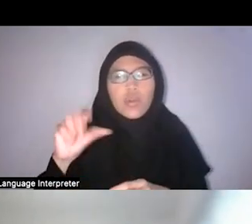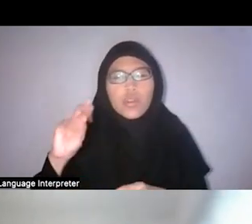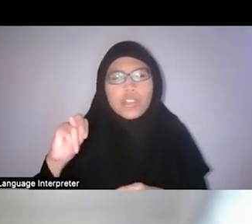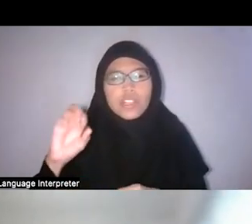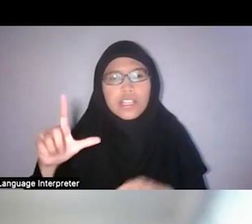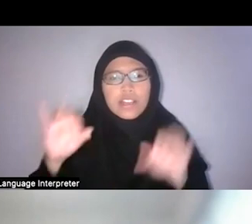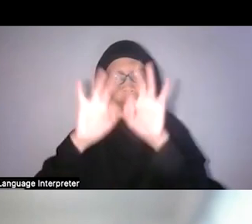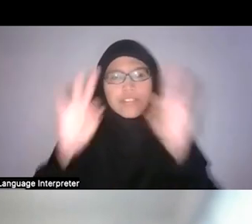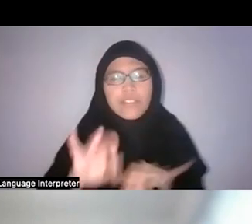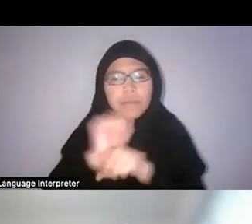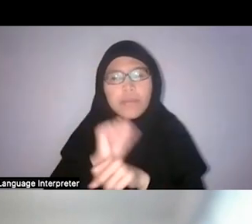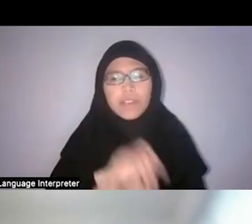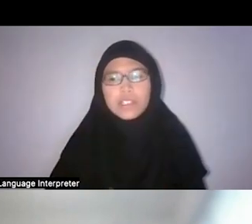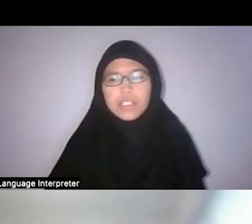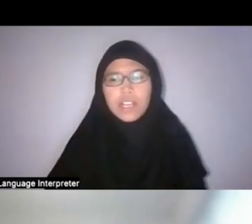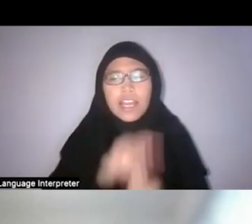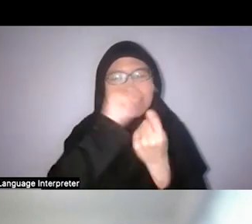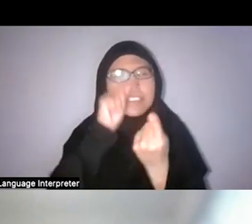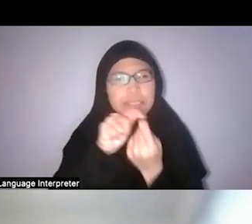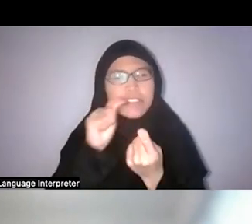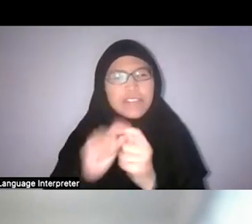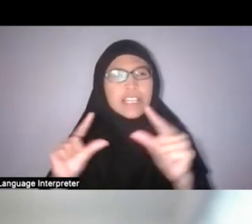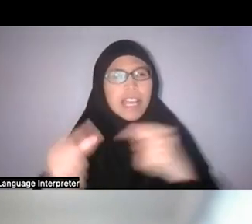Faris: And it’s a specific gardening philosophy, right?